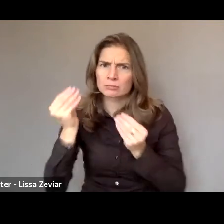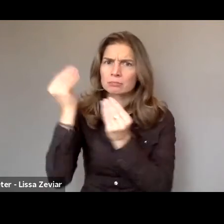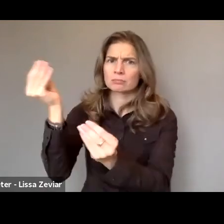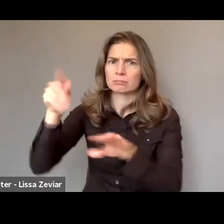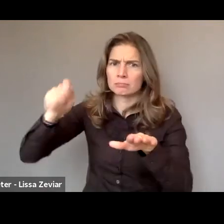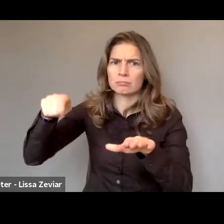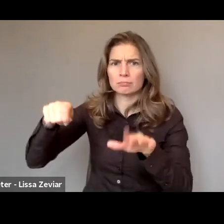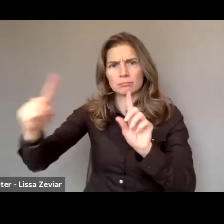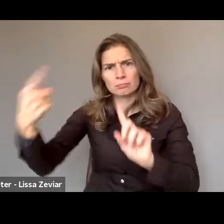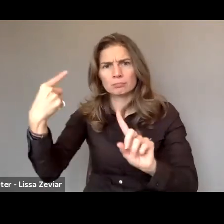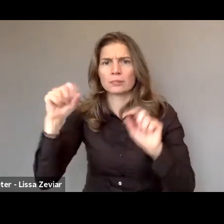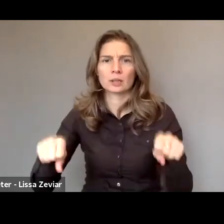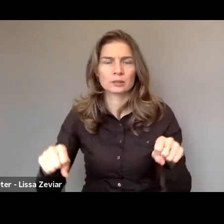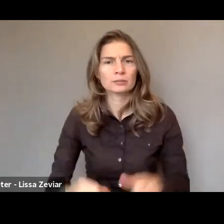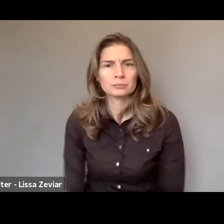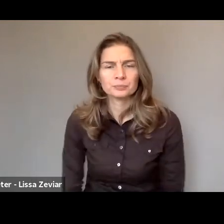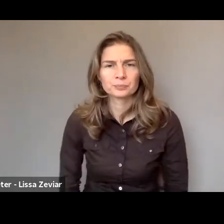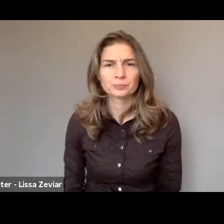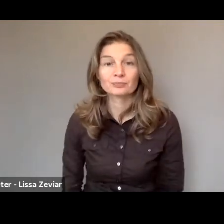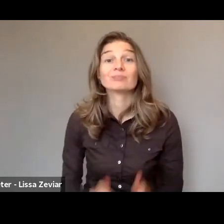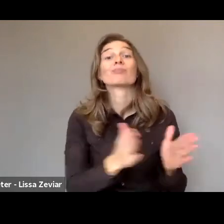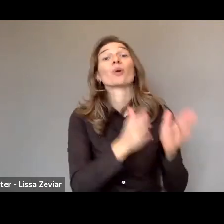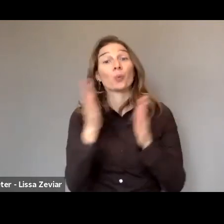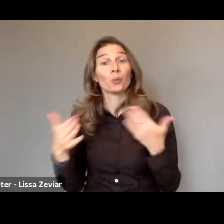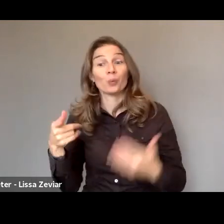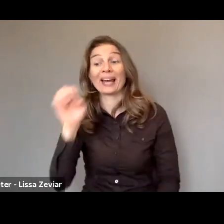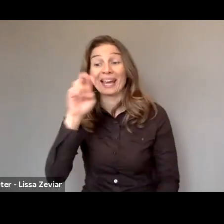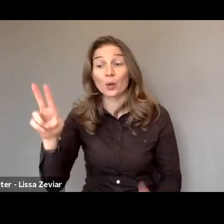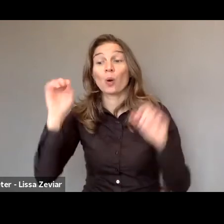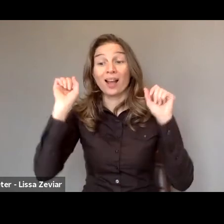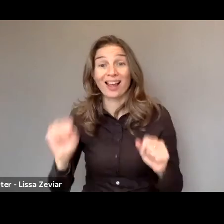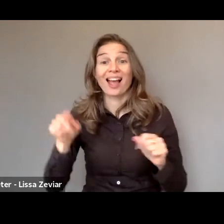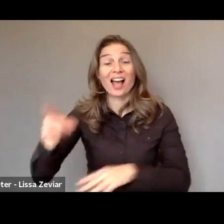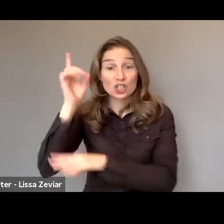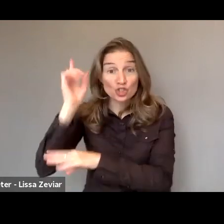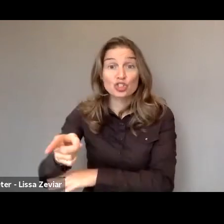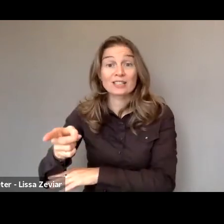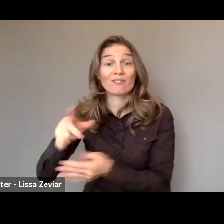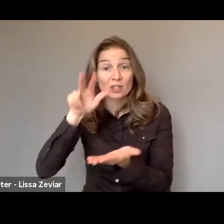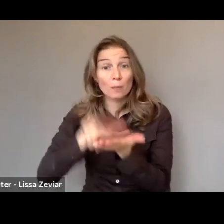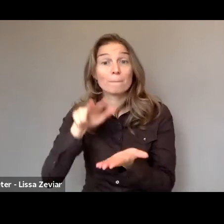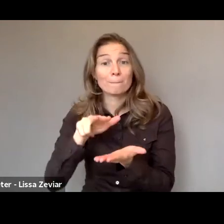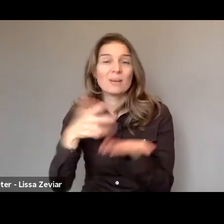That would allow the EU to adopt a directive. So really a legislation that would prevent and combat